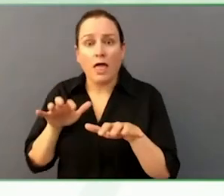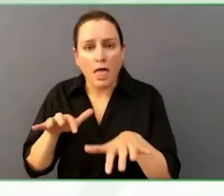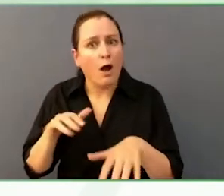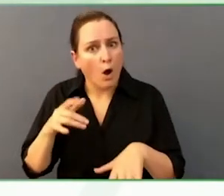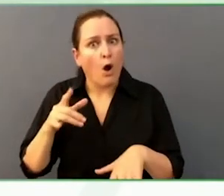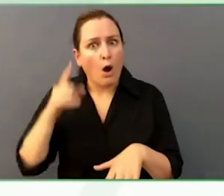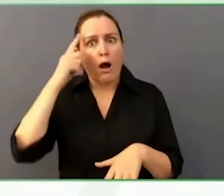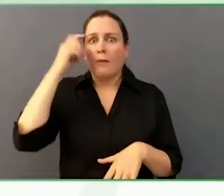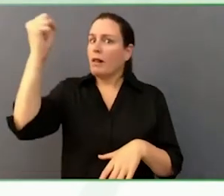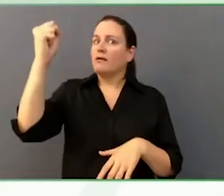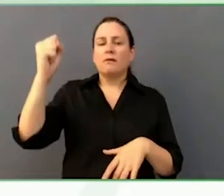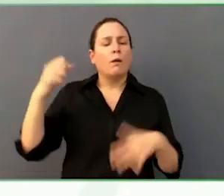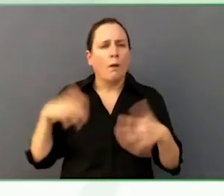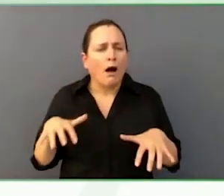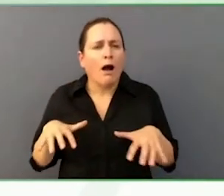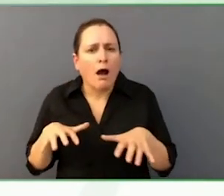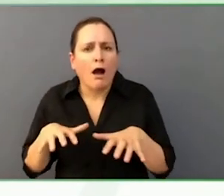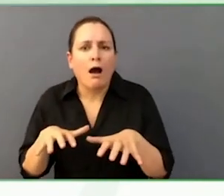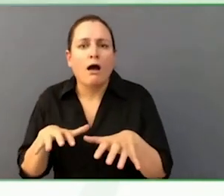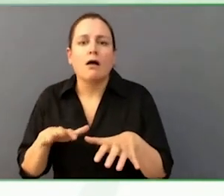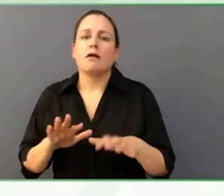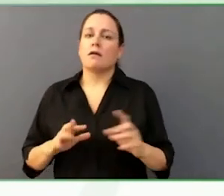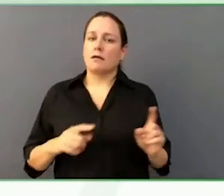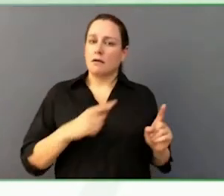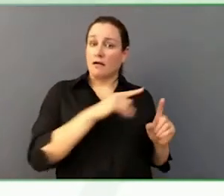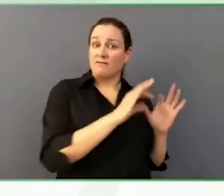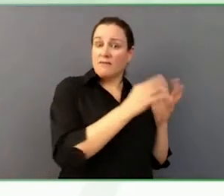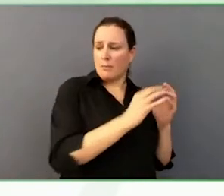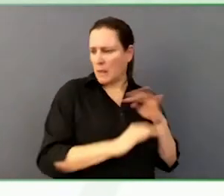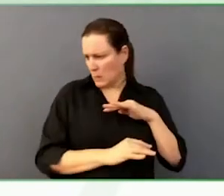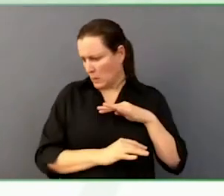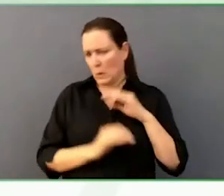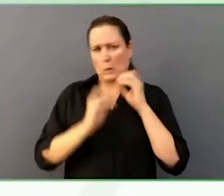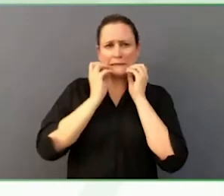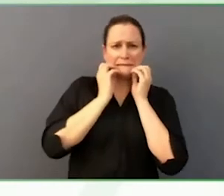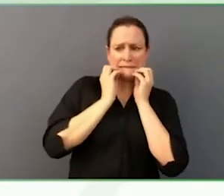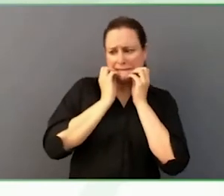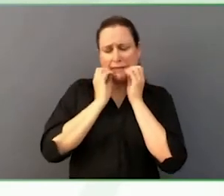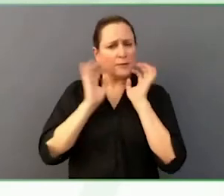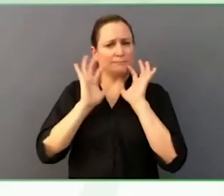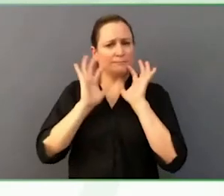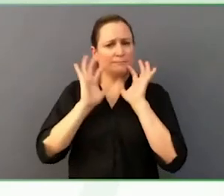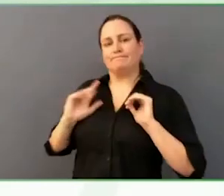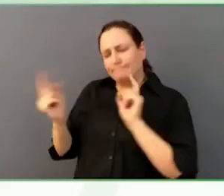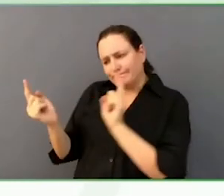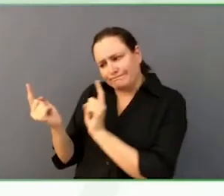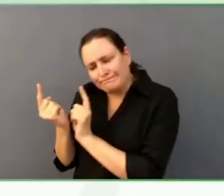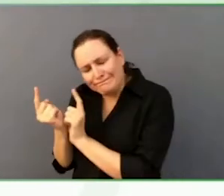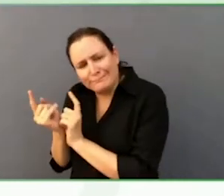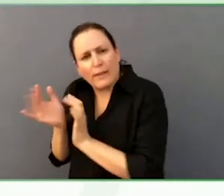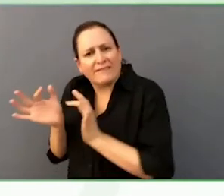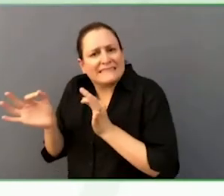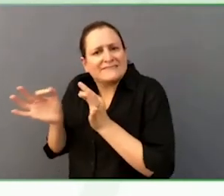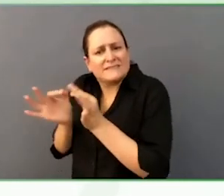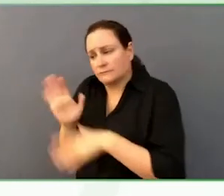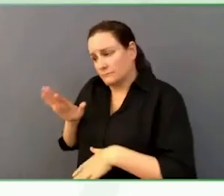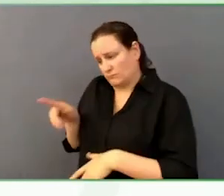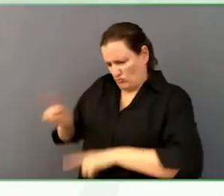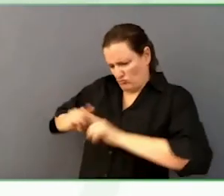research with him, and I would say, never to tell him what to think or